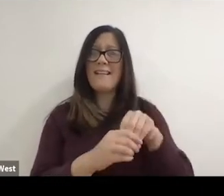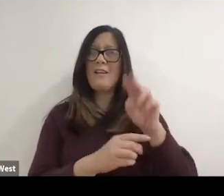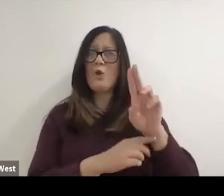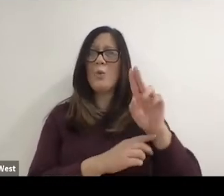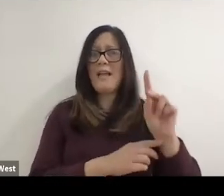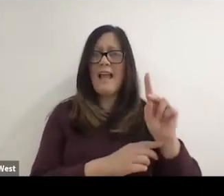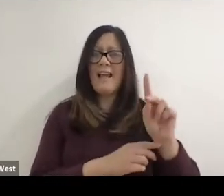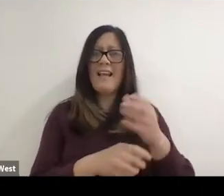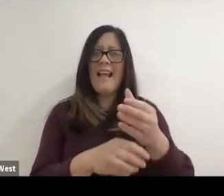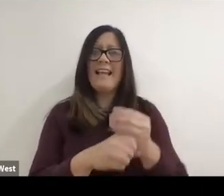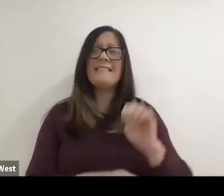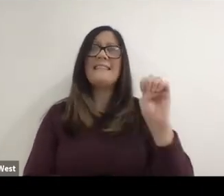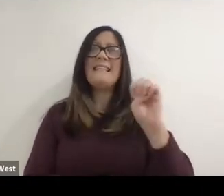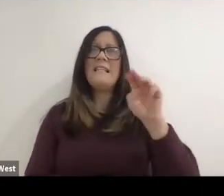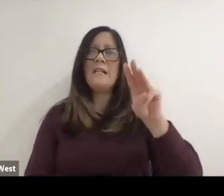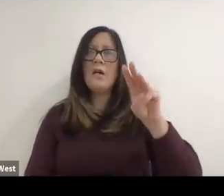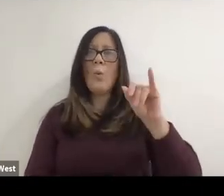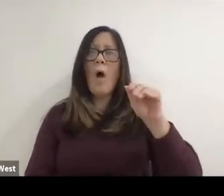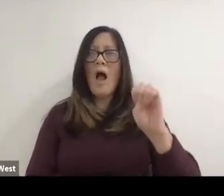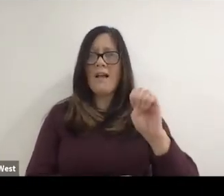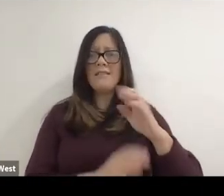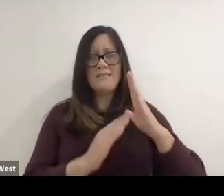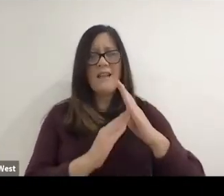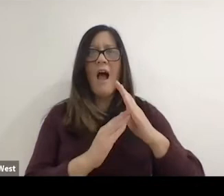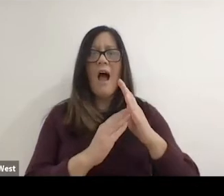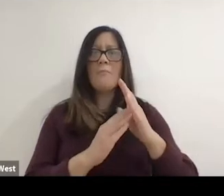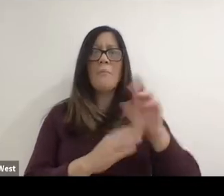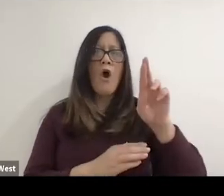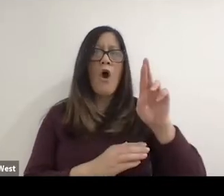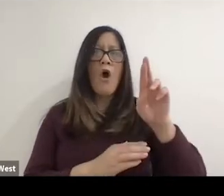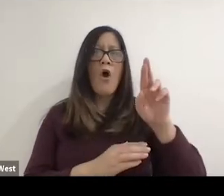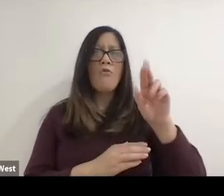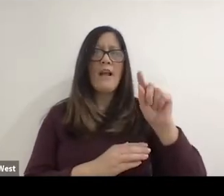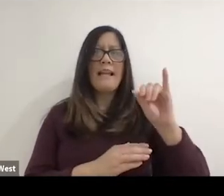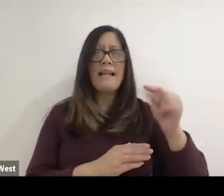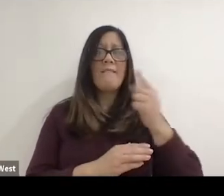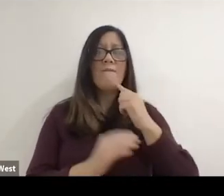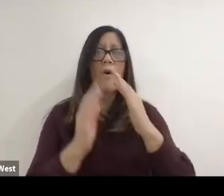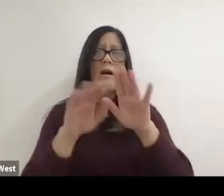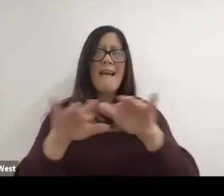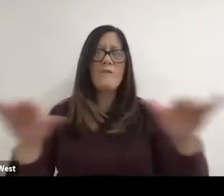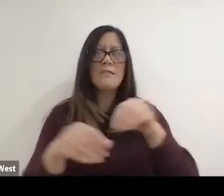UK that gets eWise highest rating for diversity in employment, so let's use sports as the